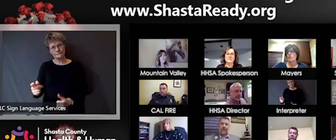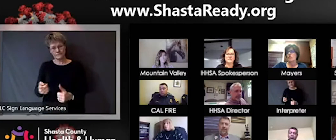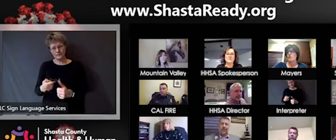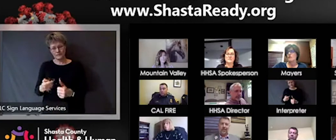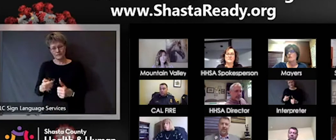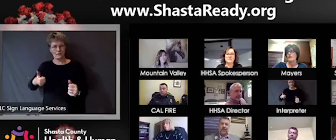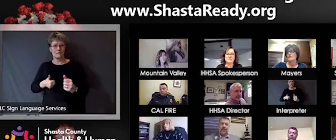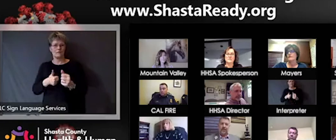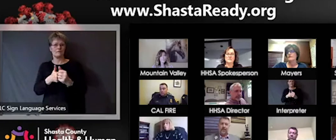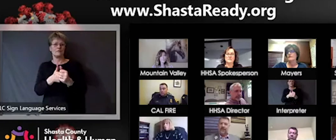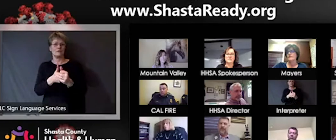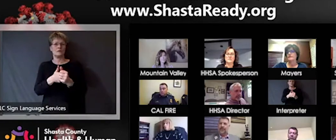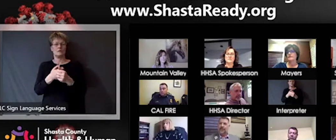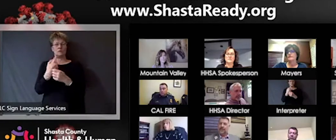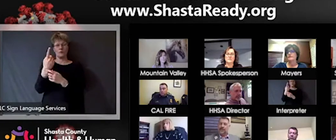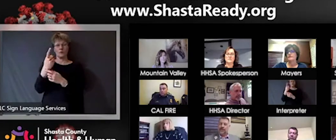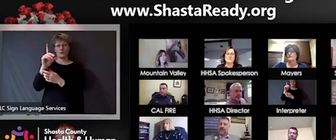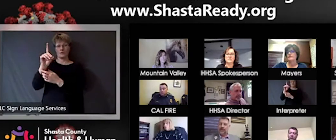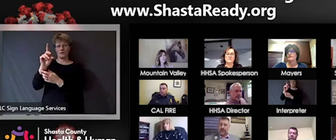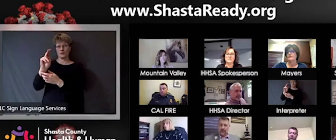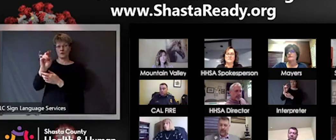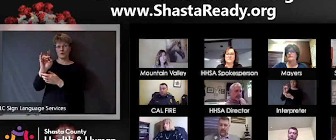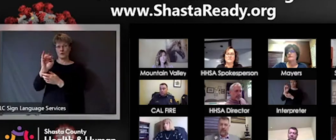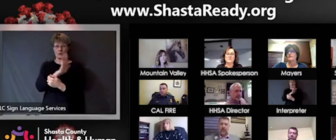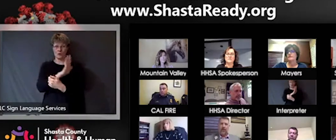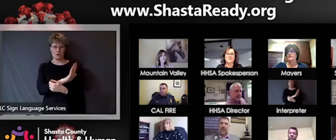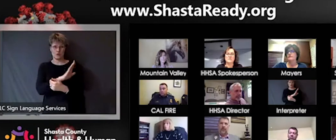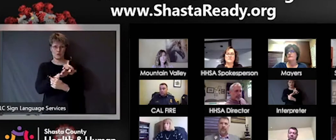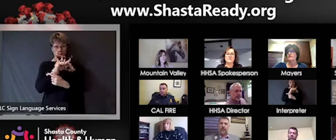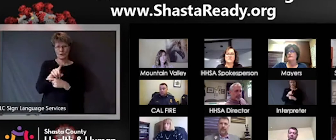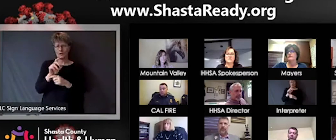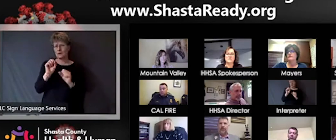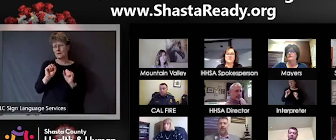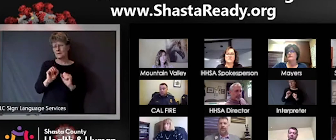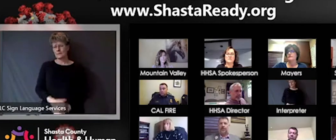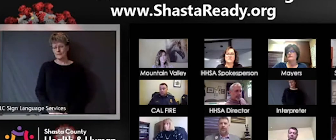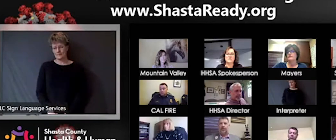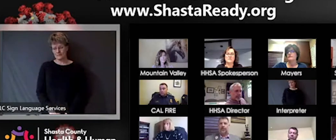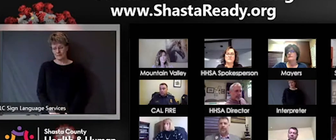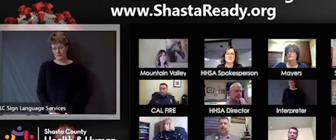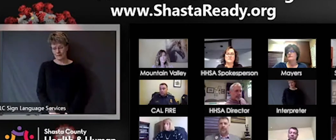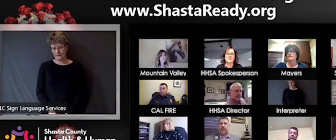Donnie's questions, can retail establishments require that their